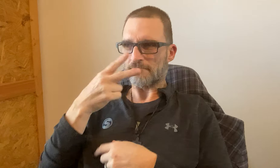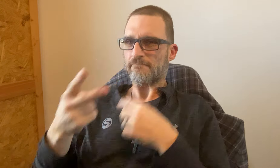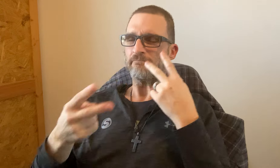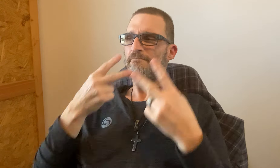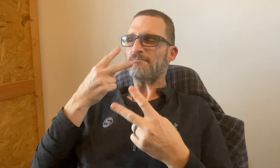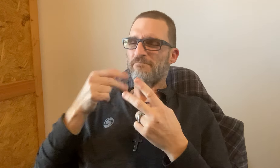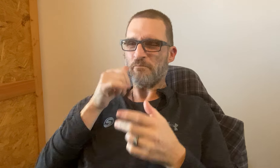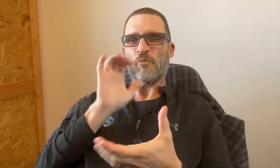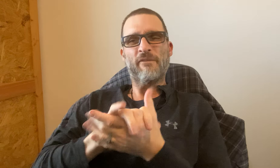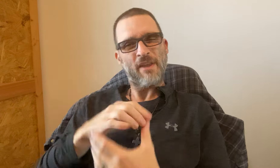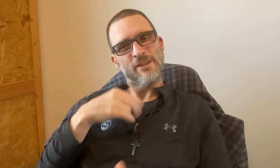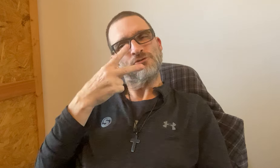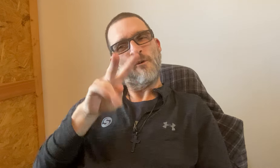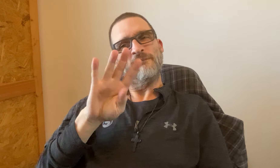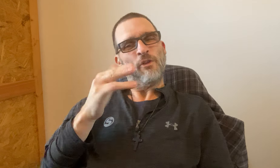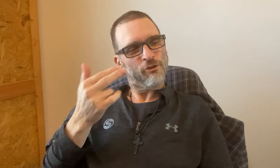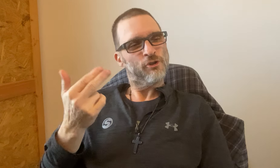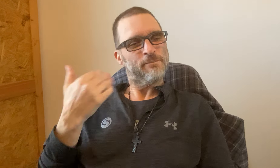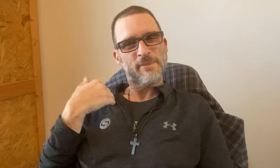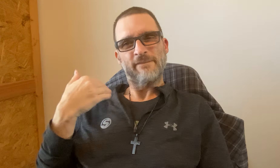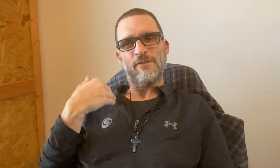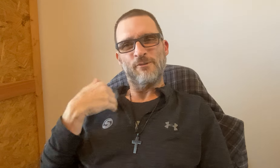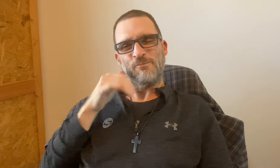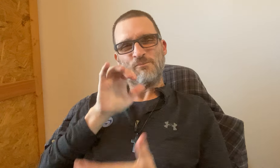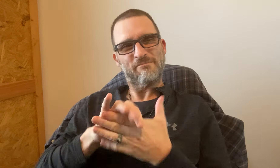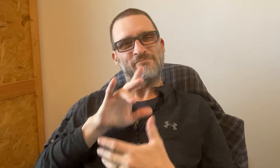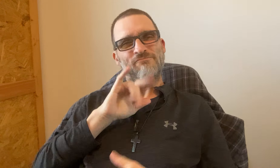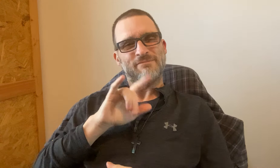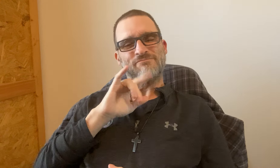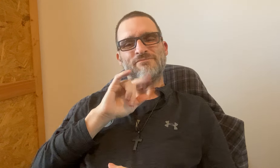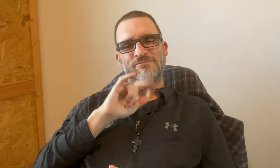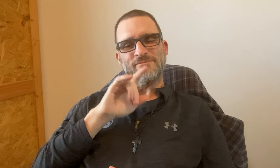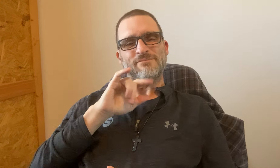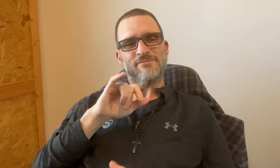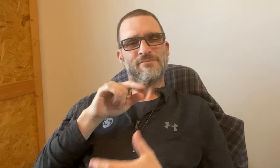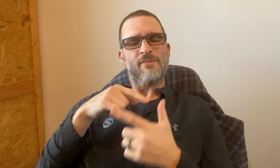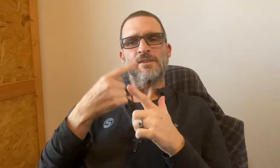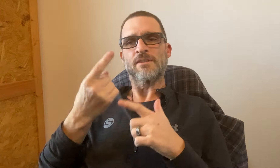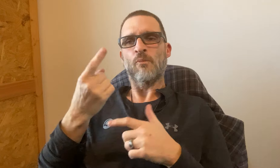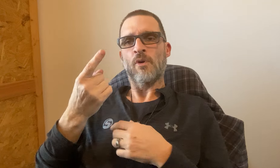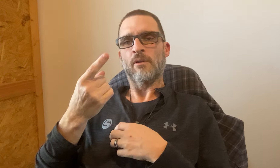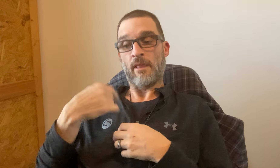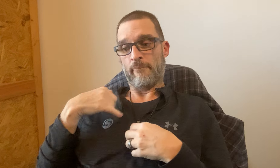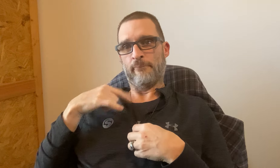Ever since, I'd be keeping seeing it every where. I'd tell my wife I saw 4:13 before. My wife said, Really? Really?